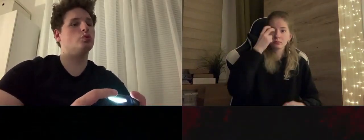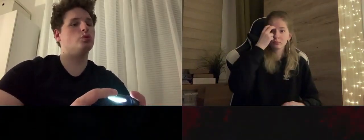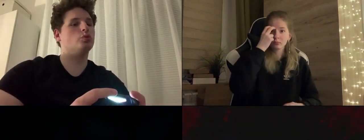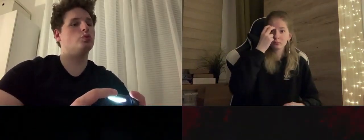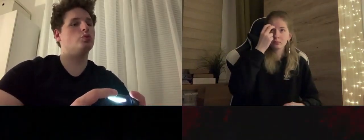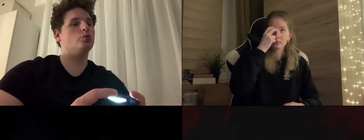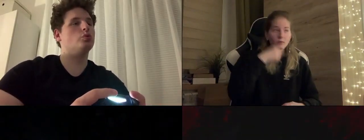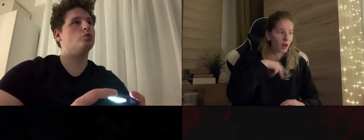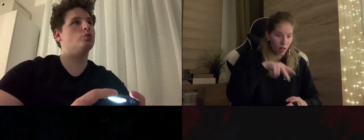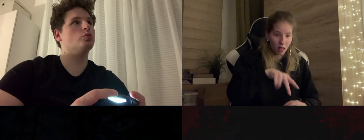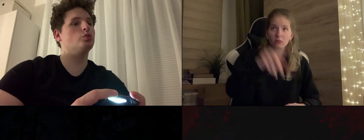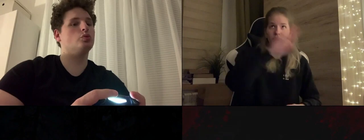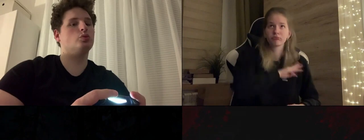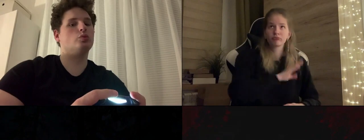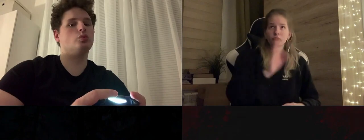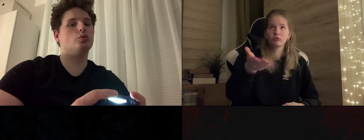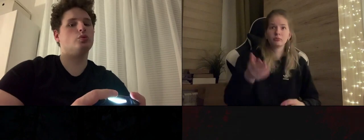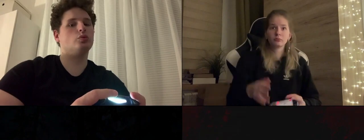I am in absolute shock, I did not notice when he got killed ... I